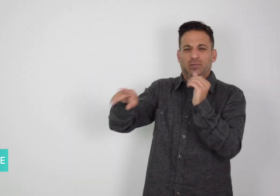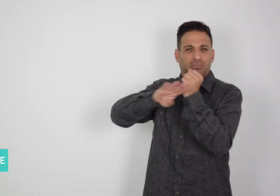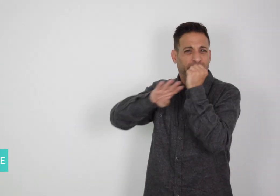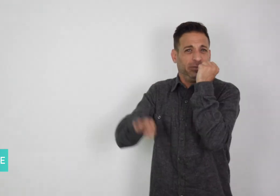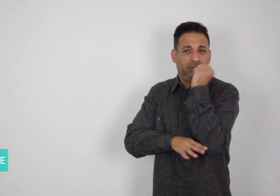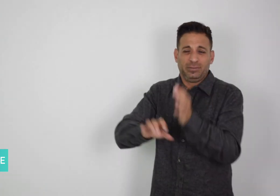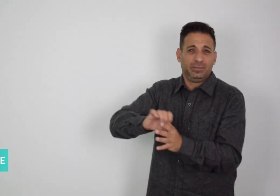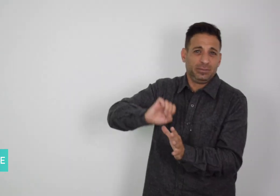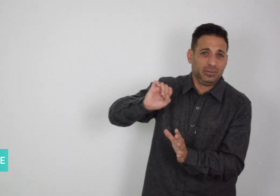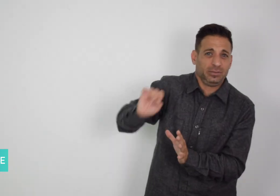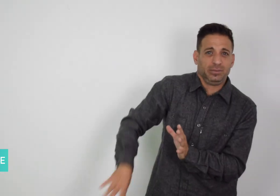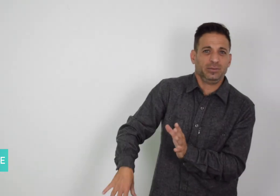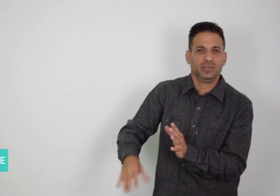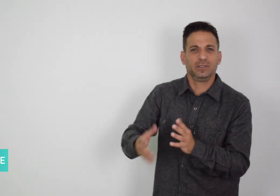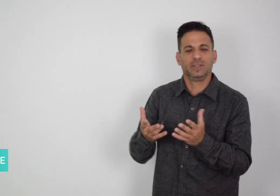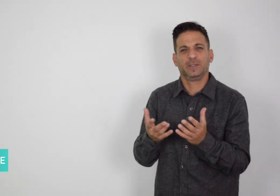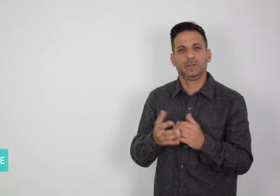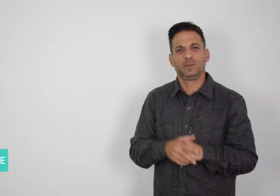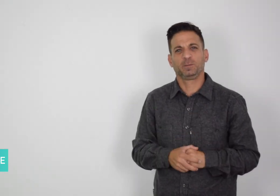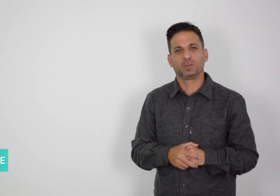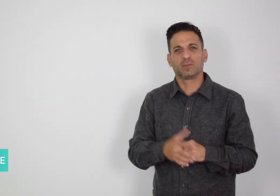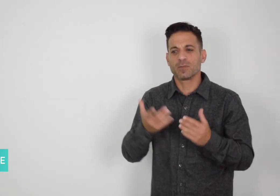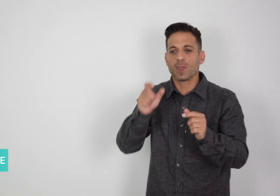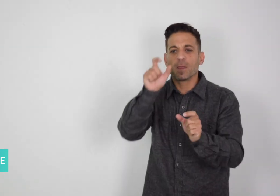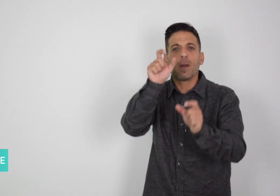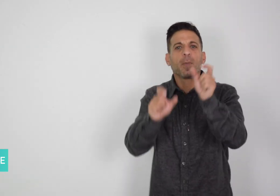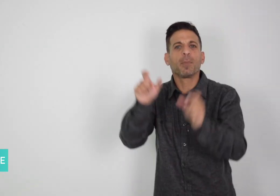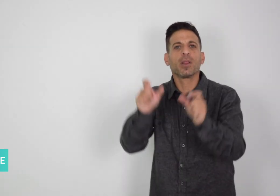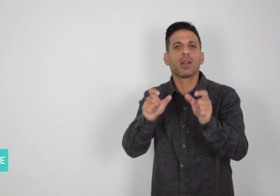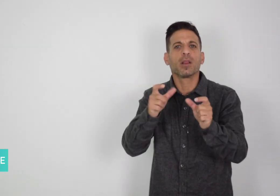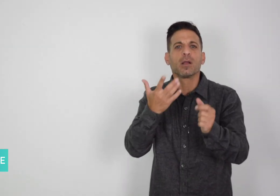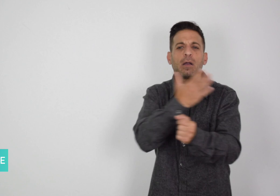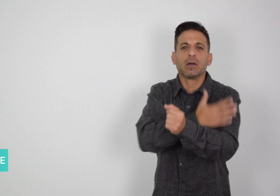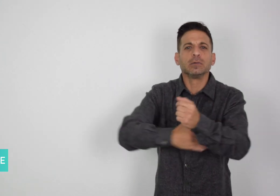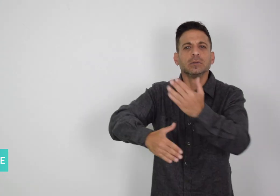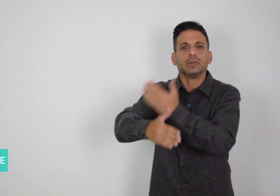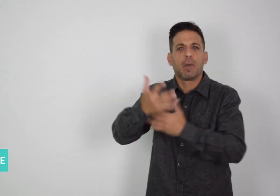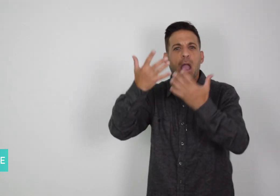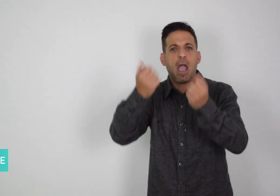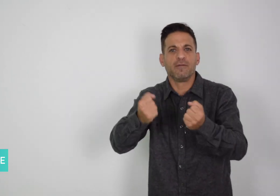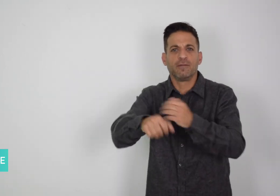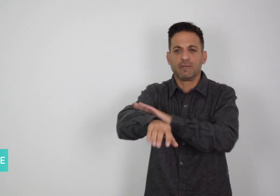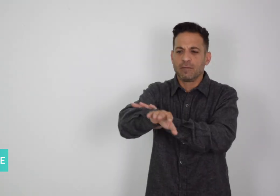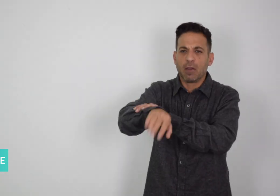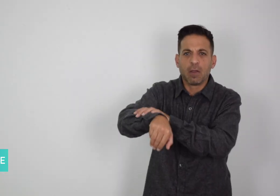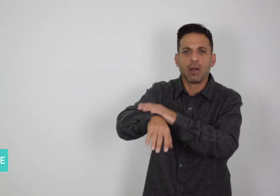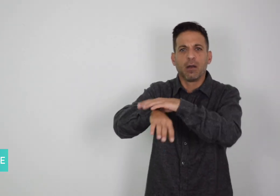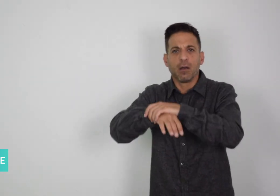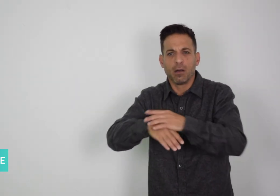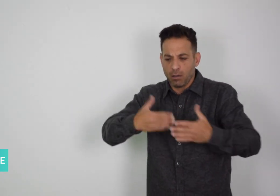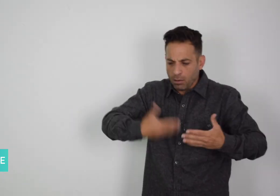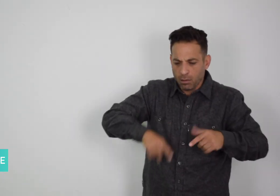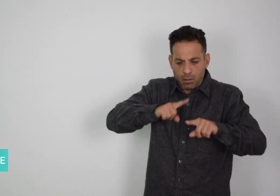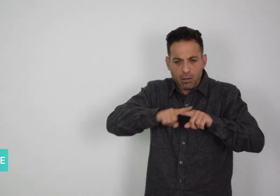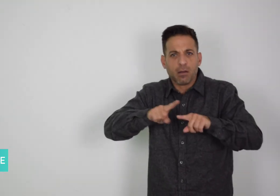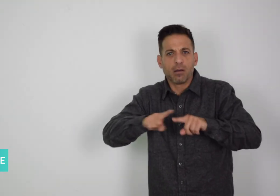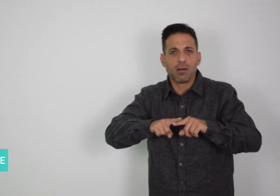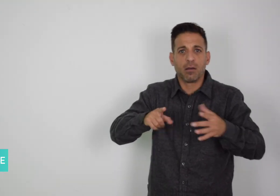limbs are given higher priority than Deaf people because